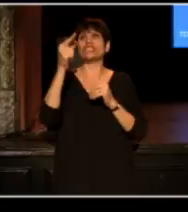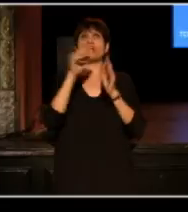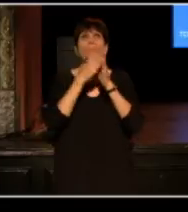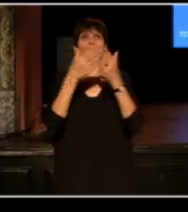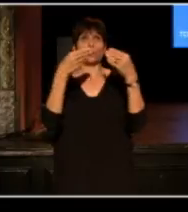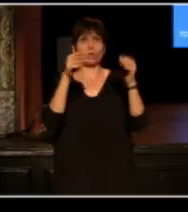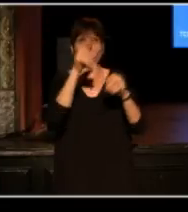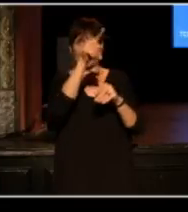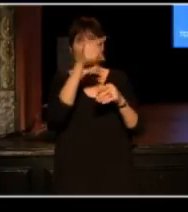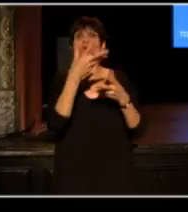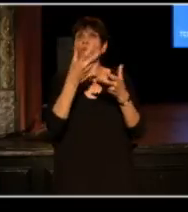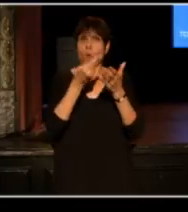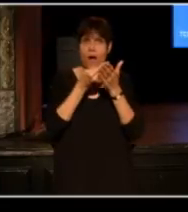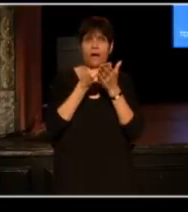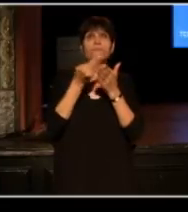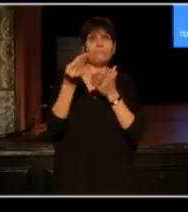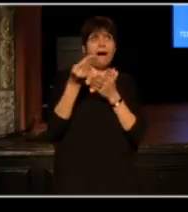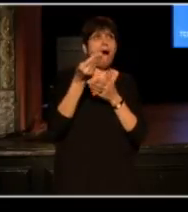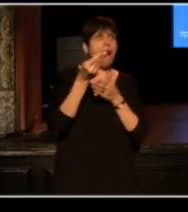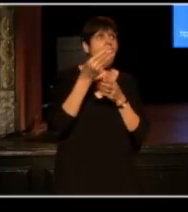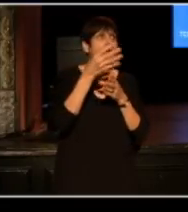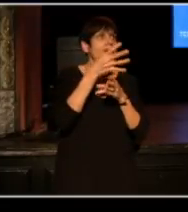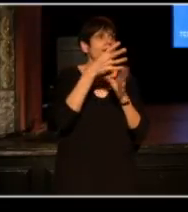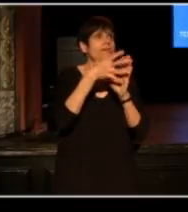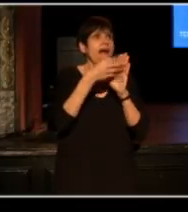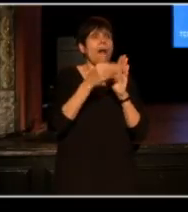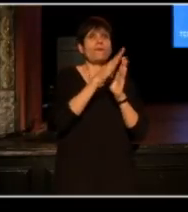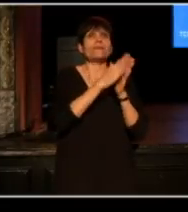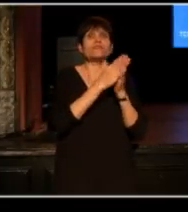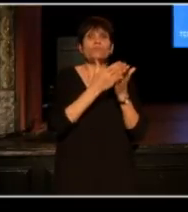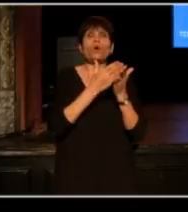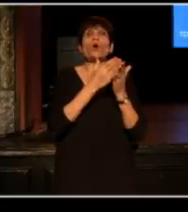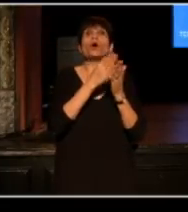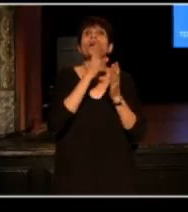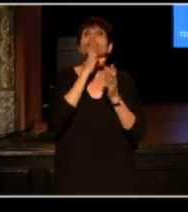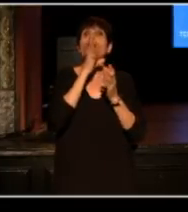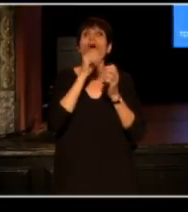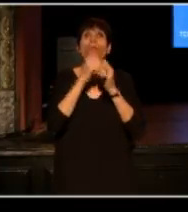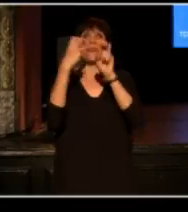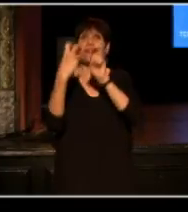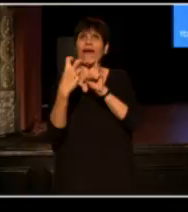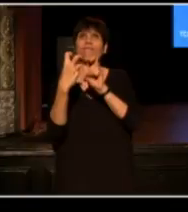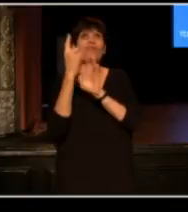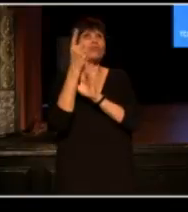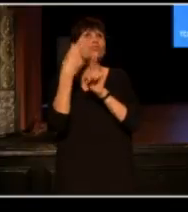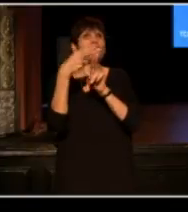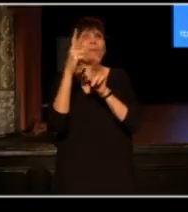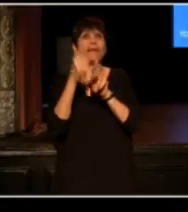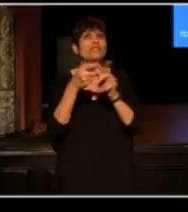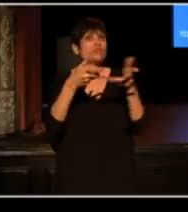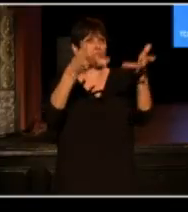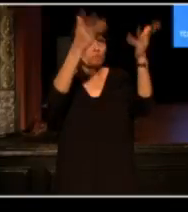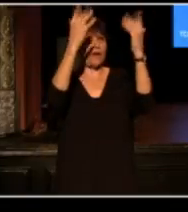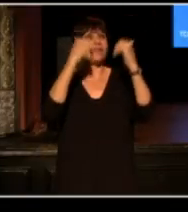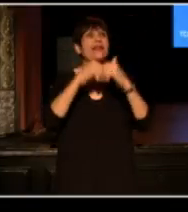so if you would like to get a copy of his book, and talk to Baratunde for a minute, please do that. Otherwise we have buses outside